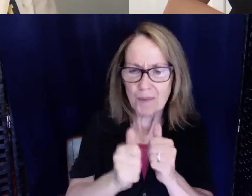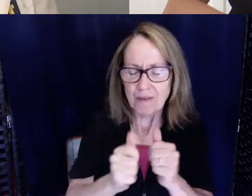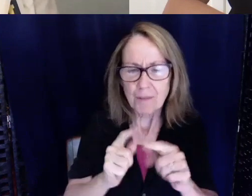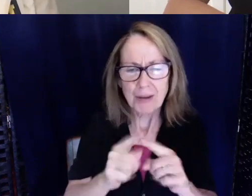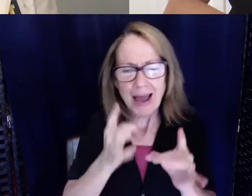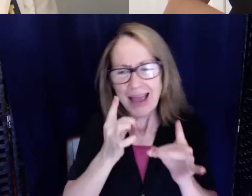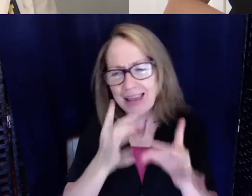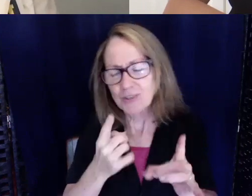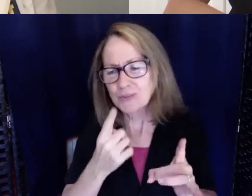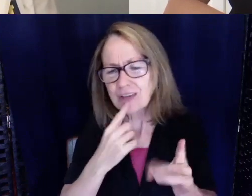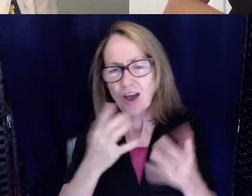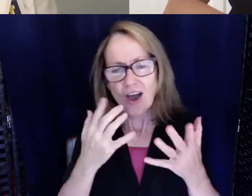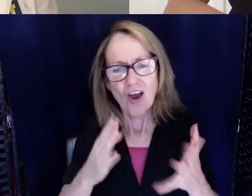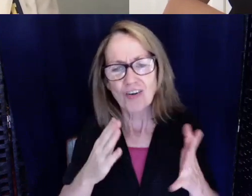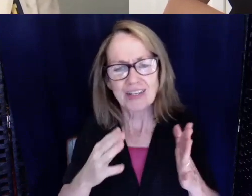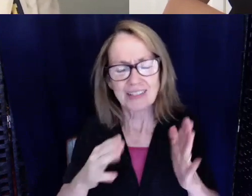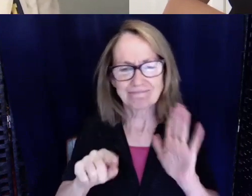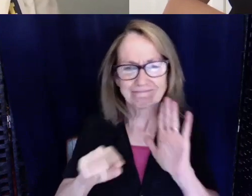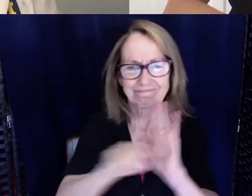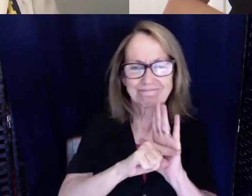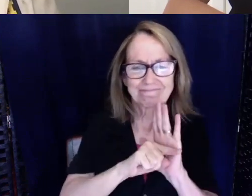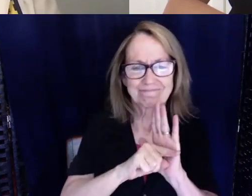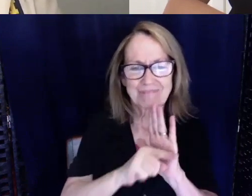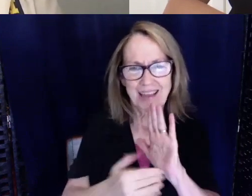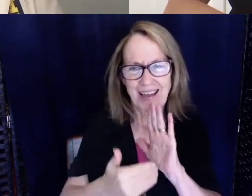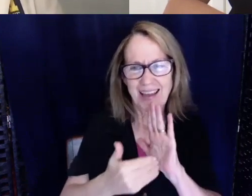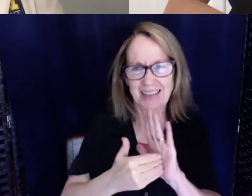against people like me trying to go into the medical field.